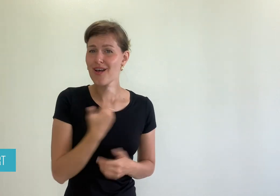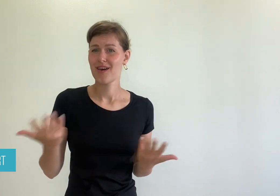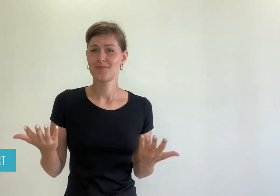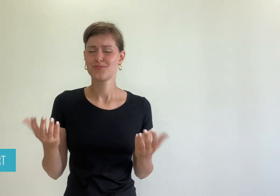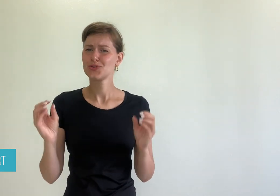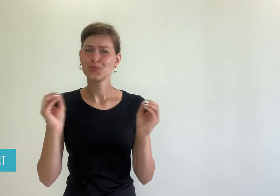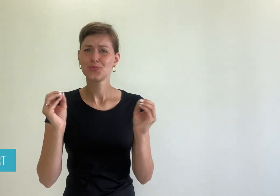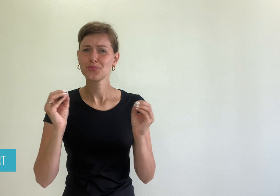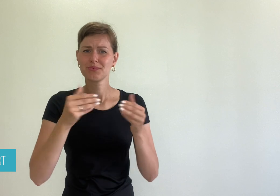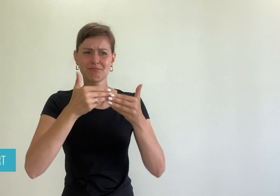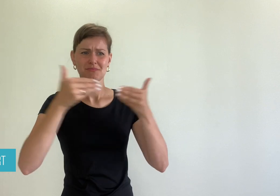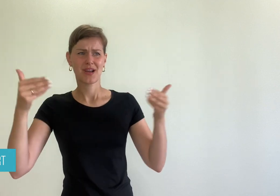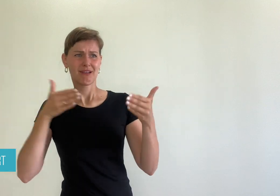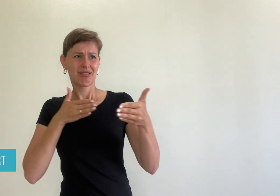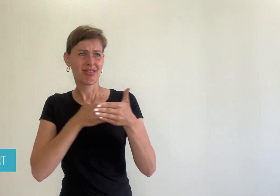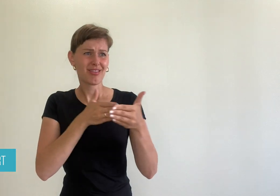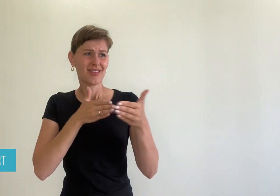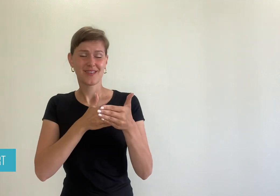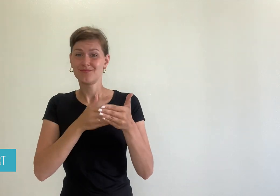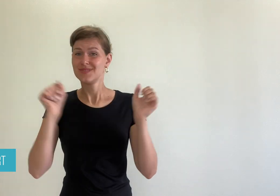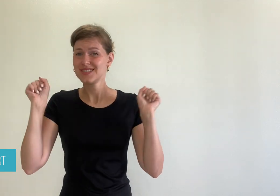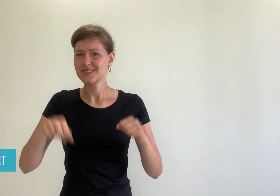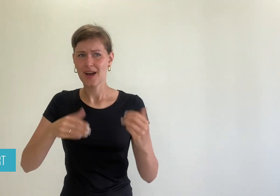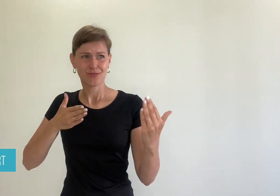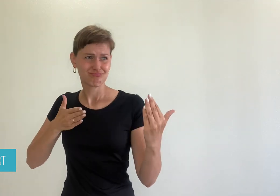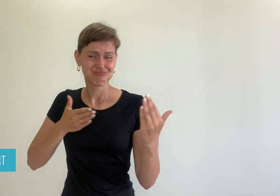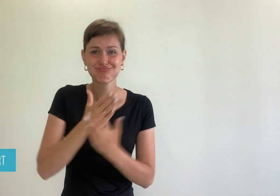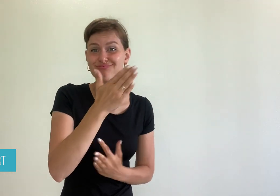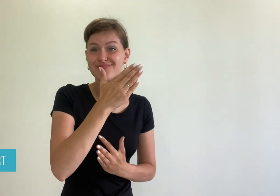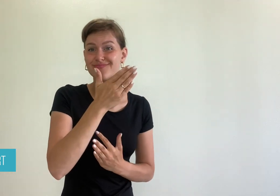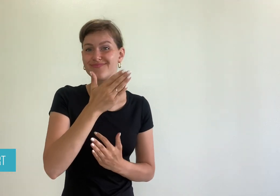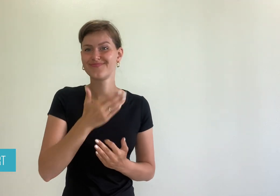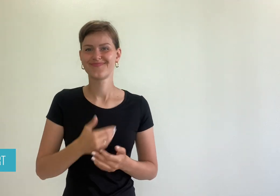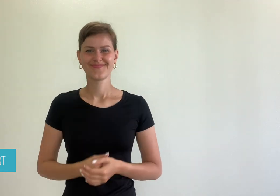Barriers can be broken.